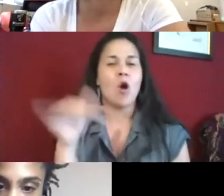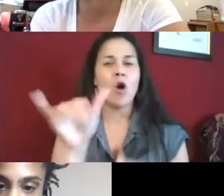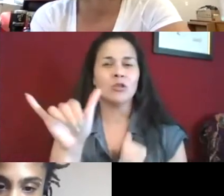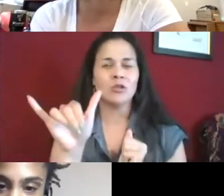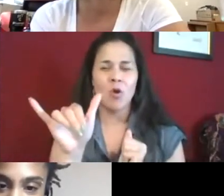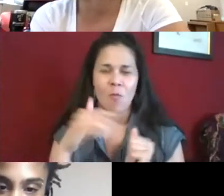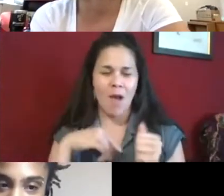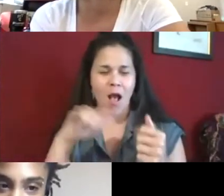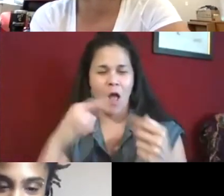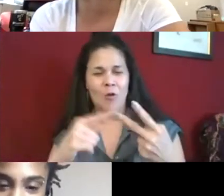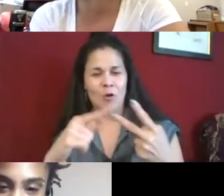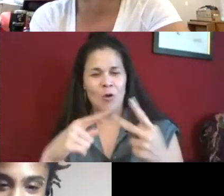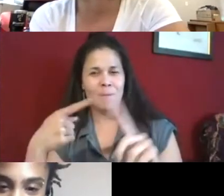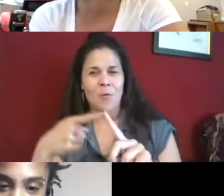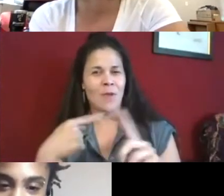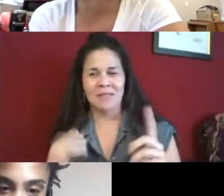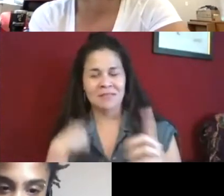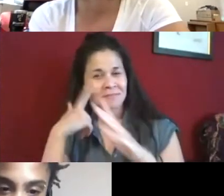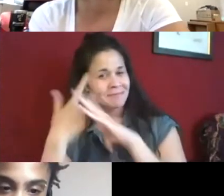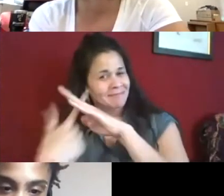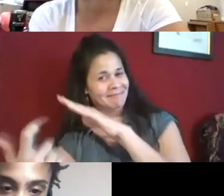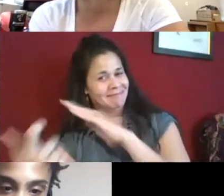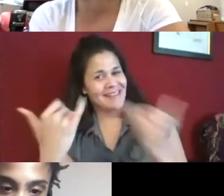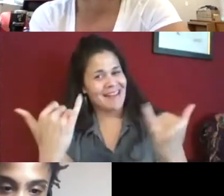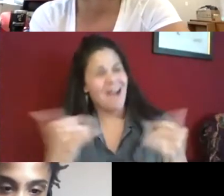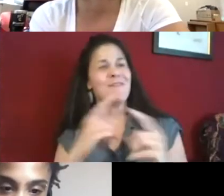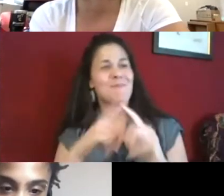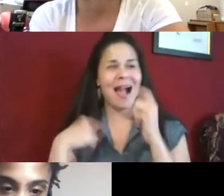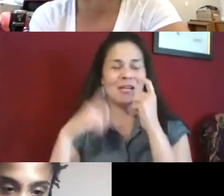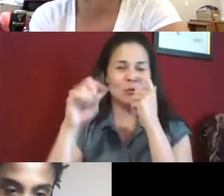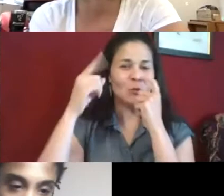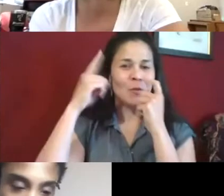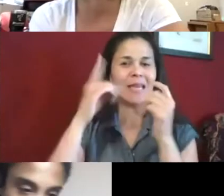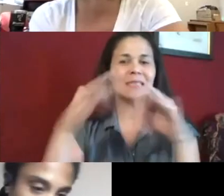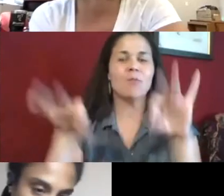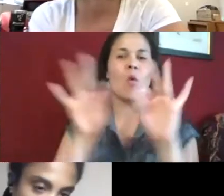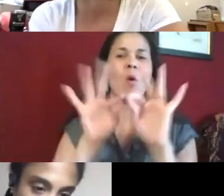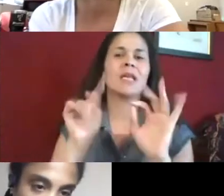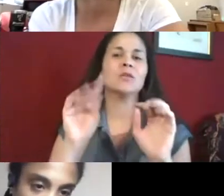Also, my other two points was that, if you have a diverse representation at